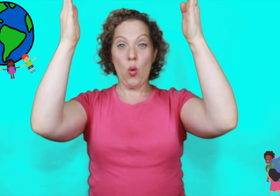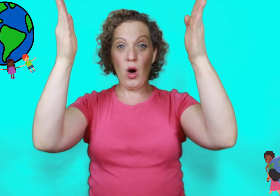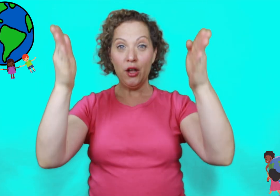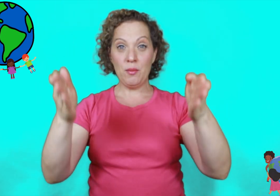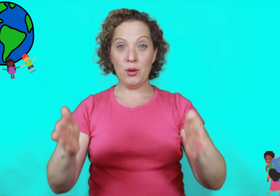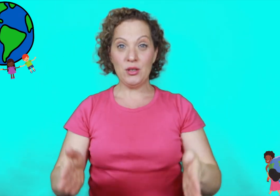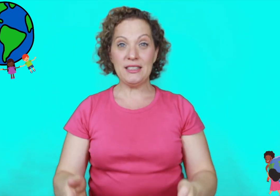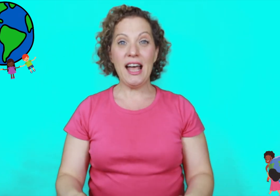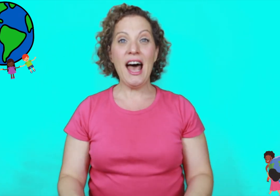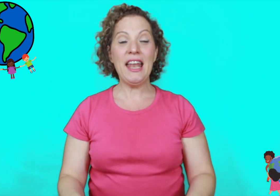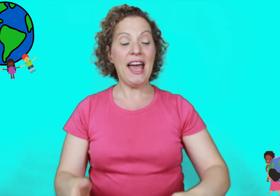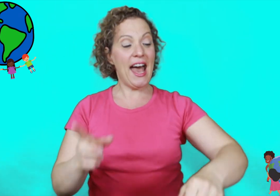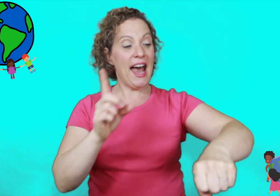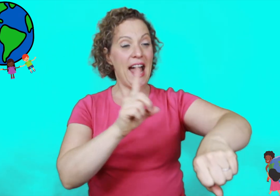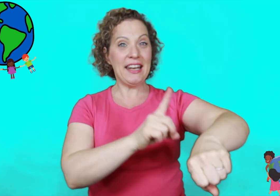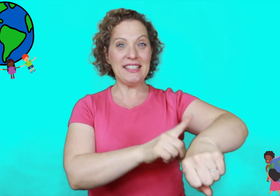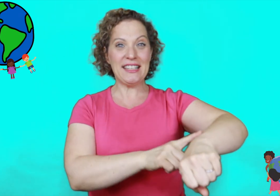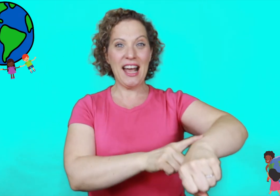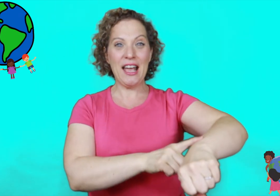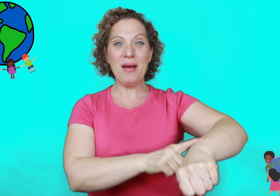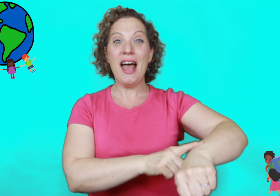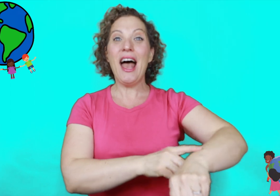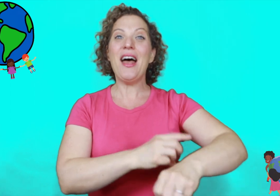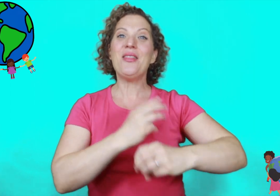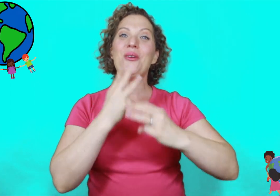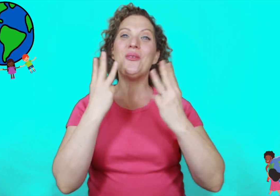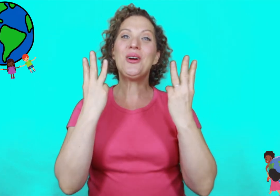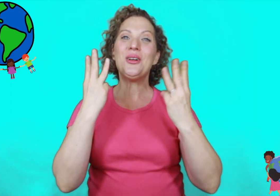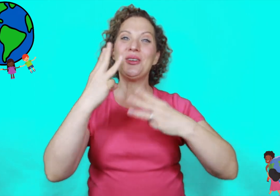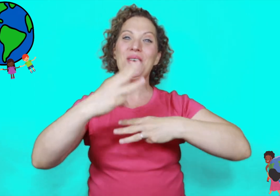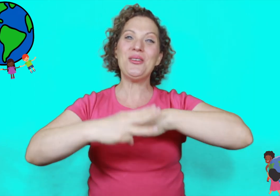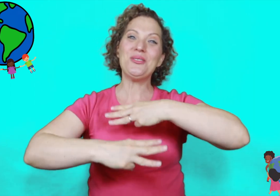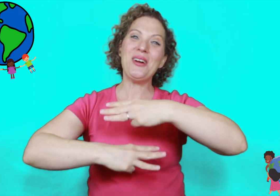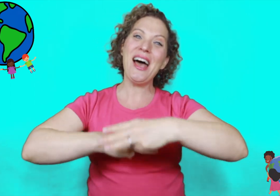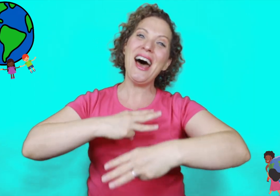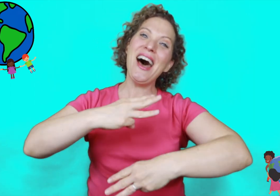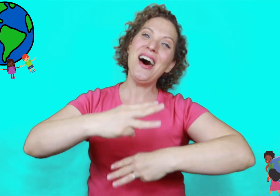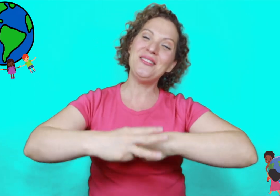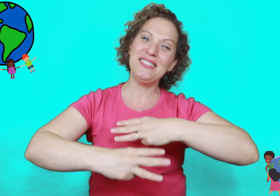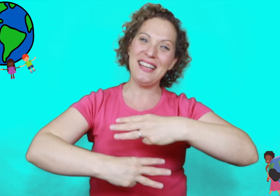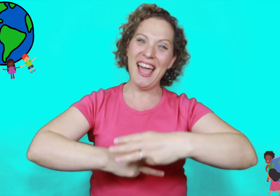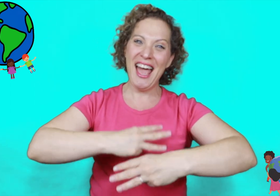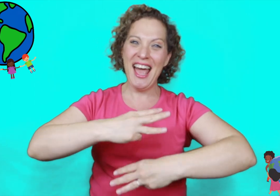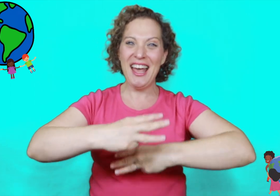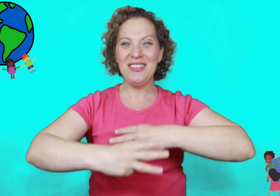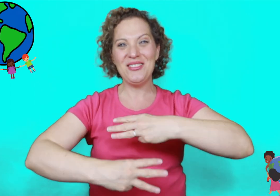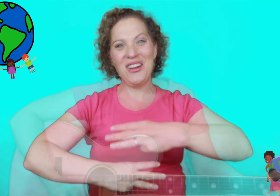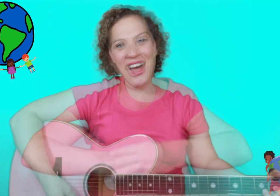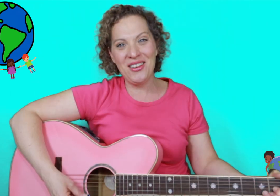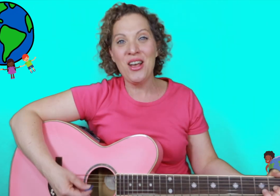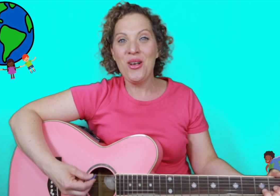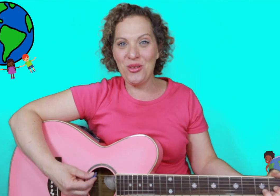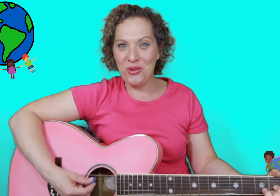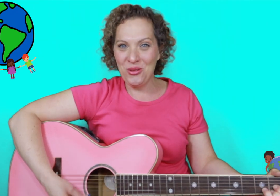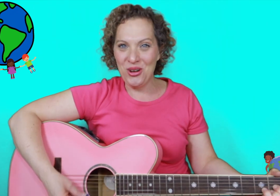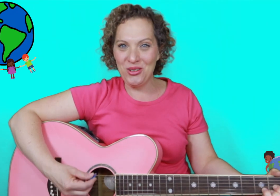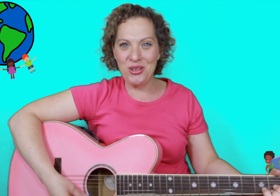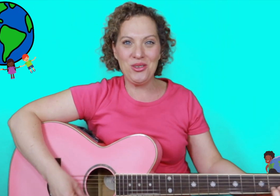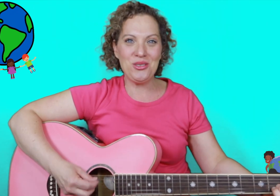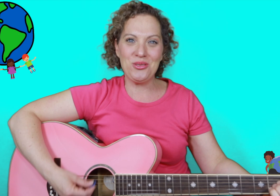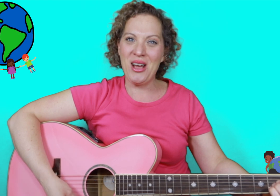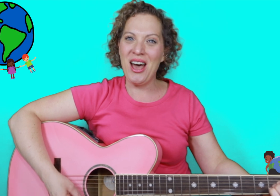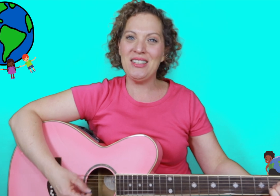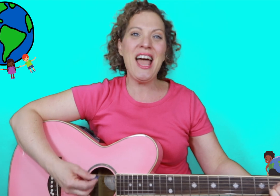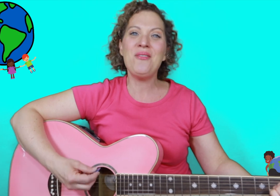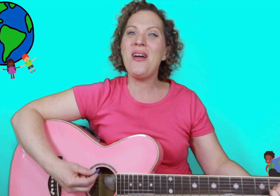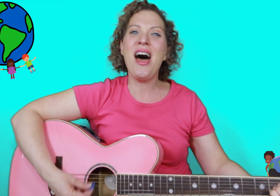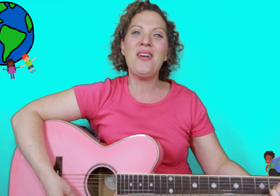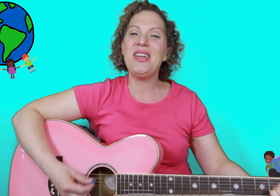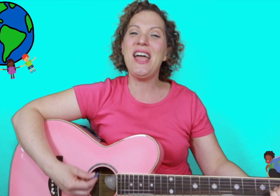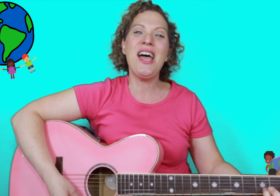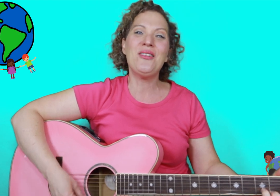one person at a time and the world goes round and round the world goes round and round and